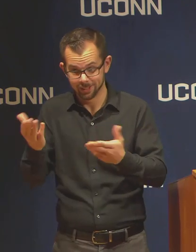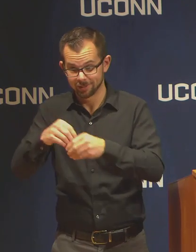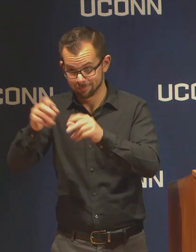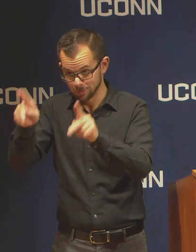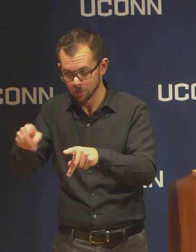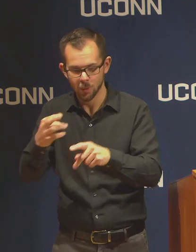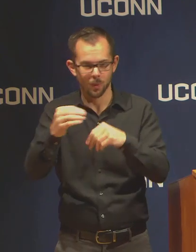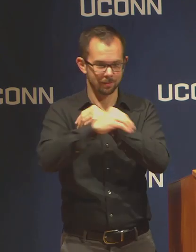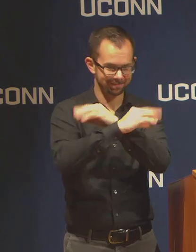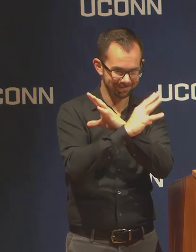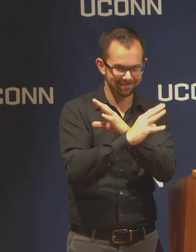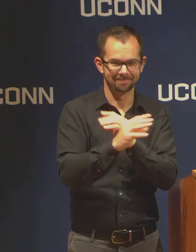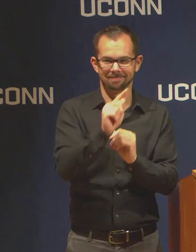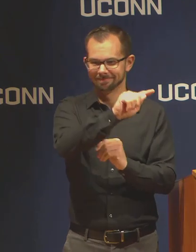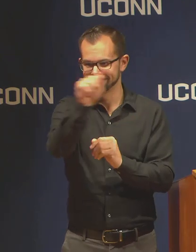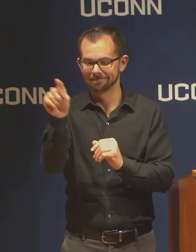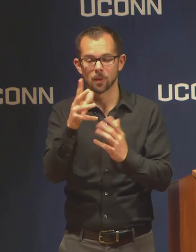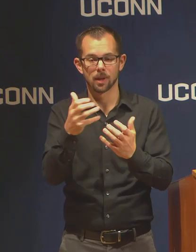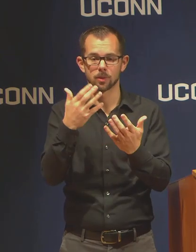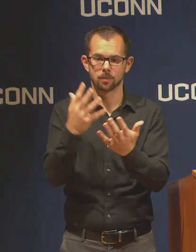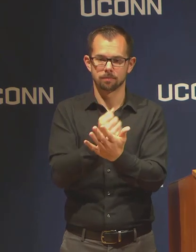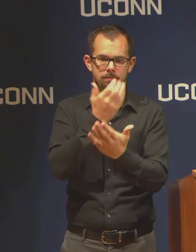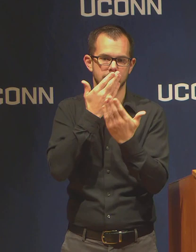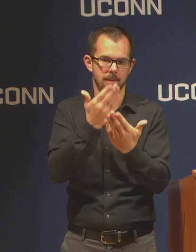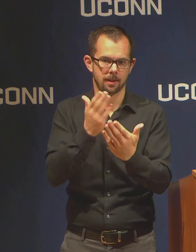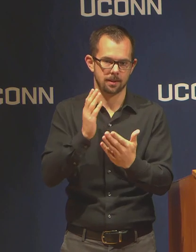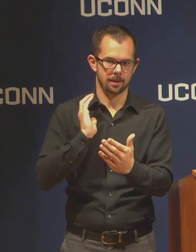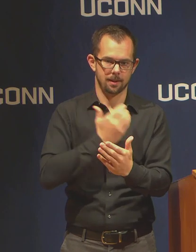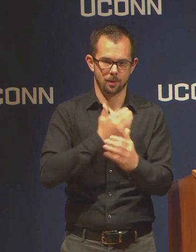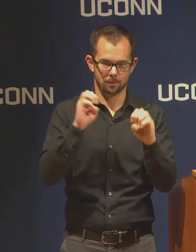the Emergency Response Team, many of whom have been working around the clock